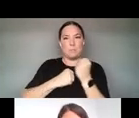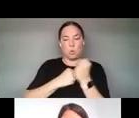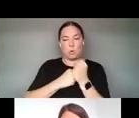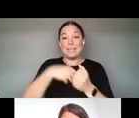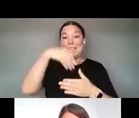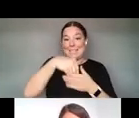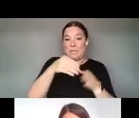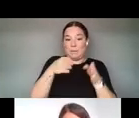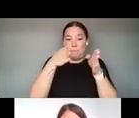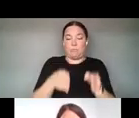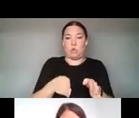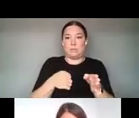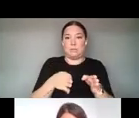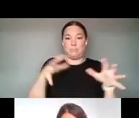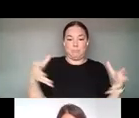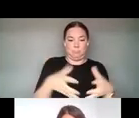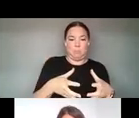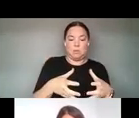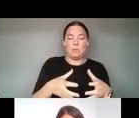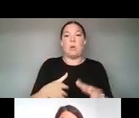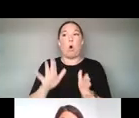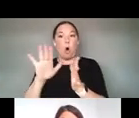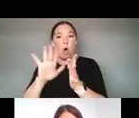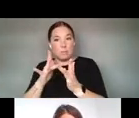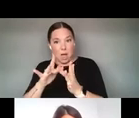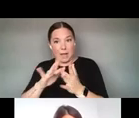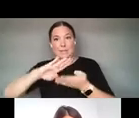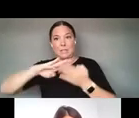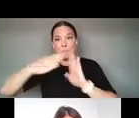ONLINE RESOURCES AND COMMUNITIES, AND COLLEGES AND UNIVERSITIES.